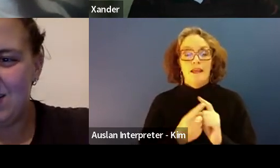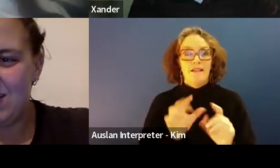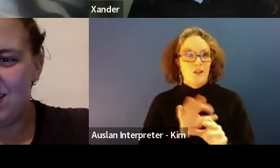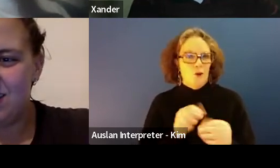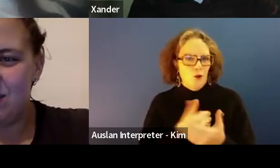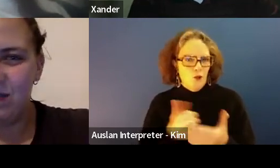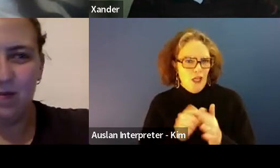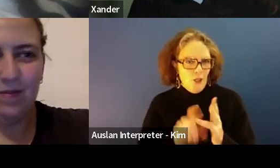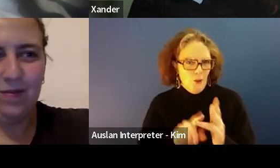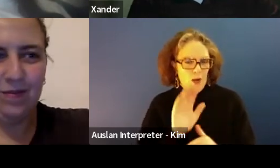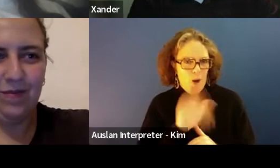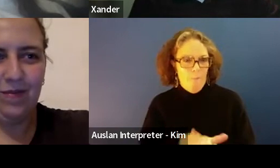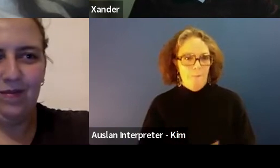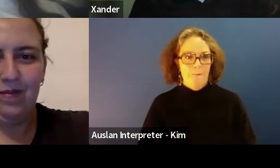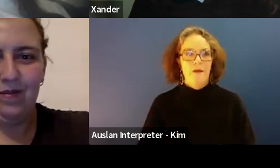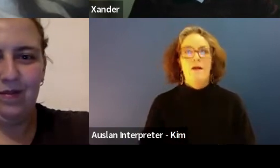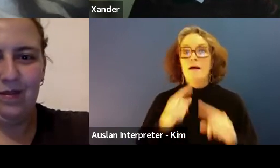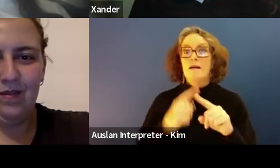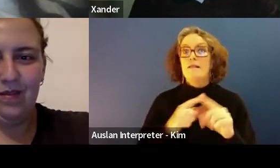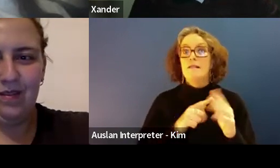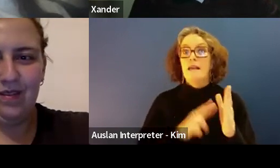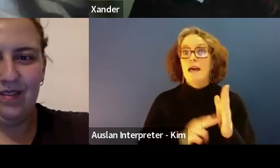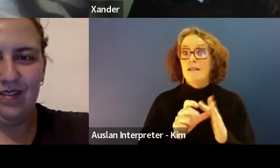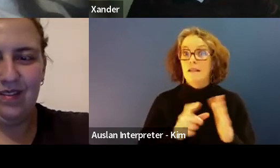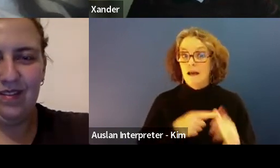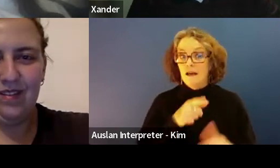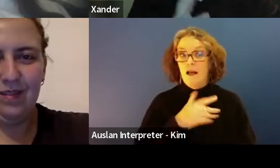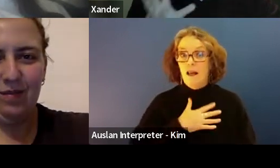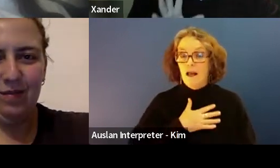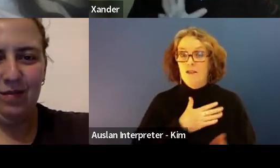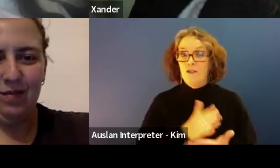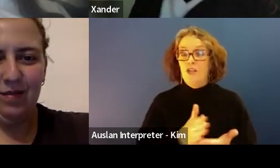and Dana did you want to share your favorite school memory first.